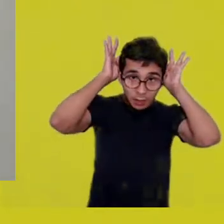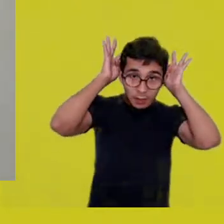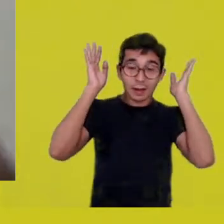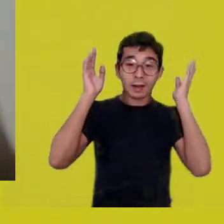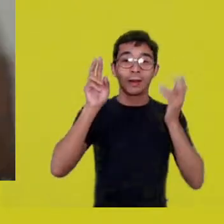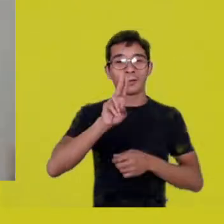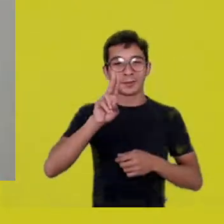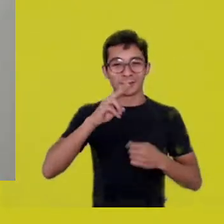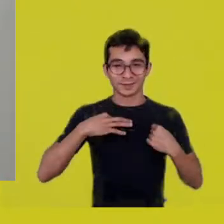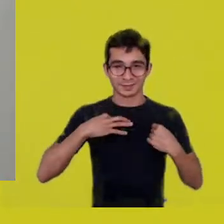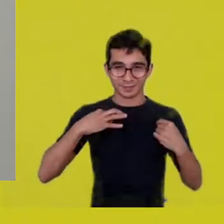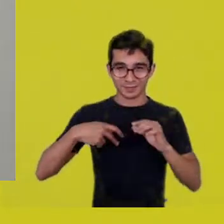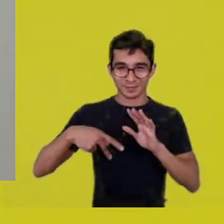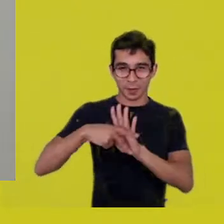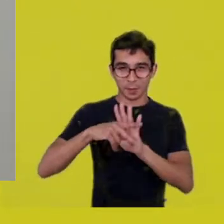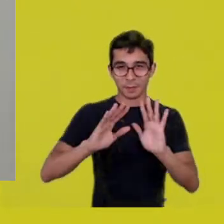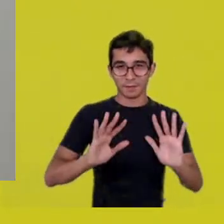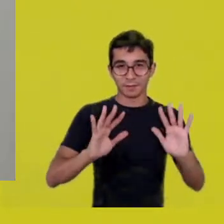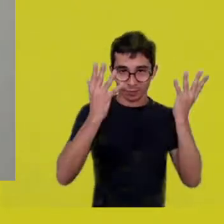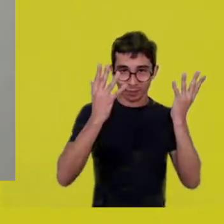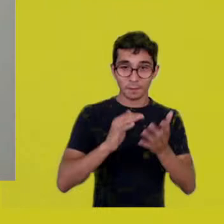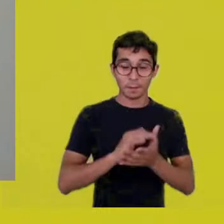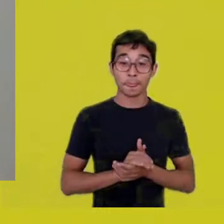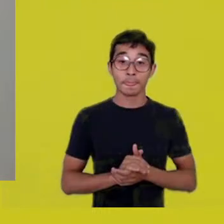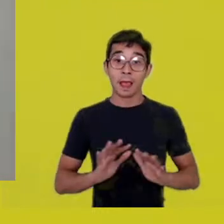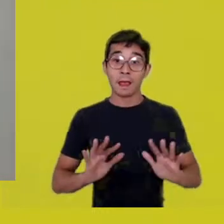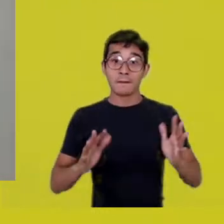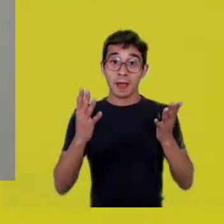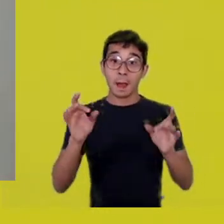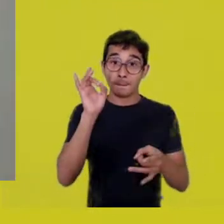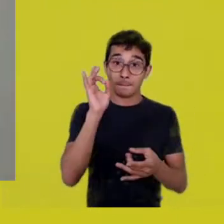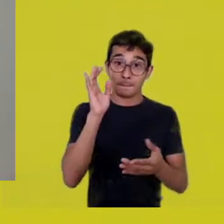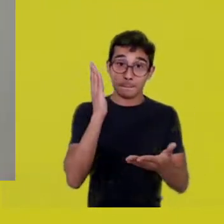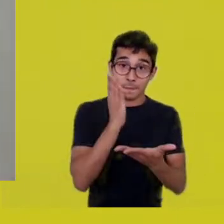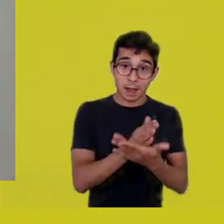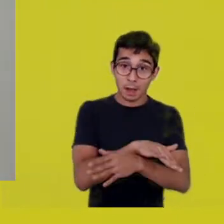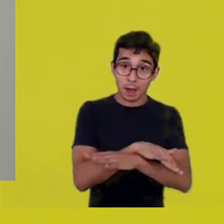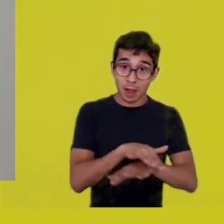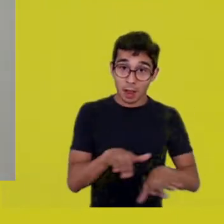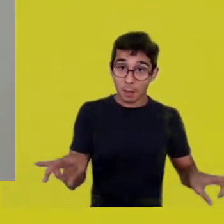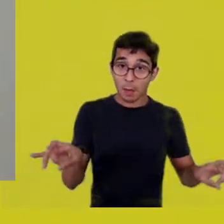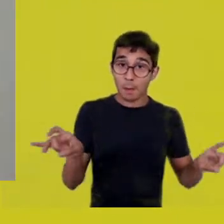and when the farewell ends, that log is rolled into the river